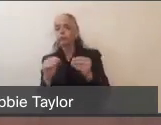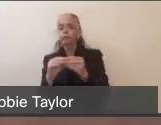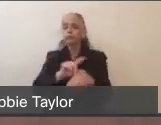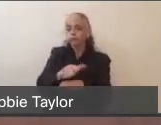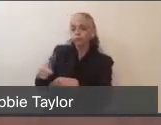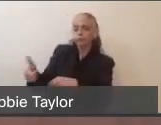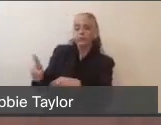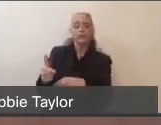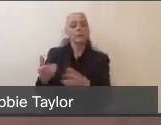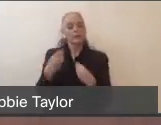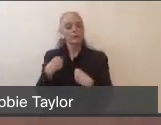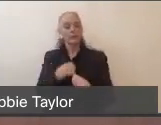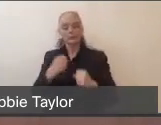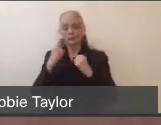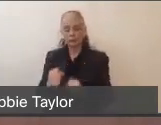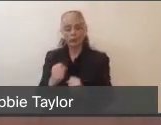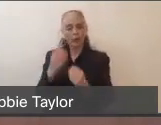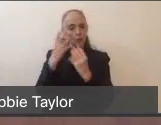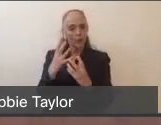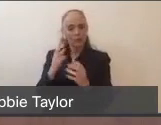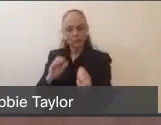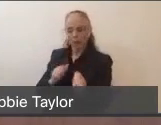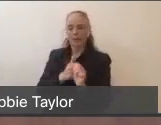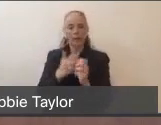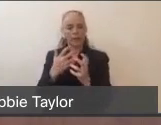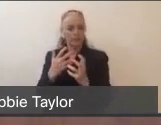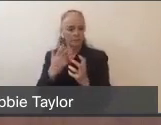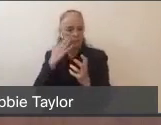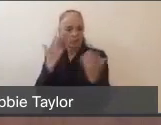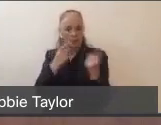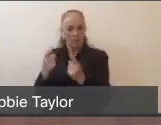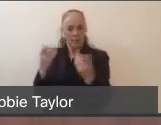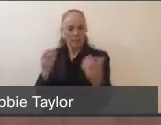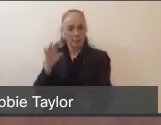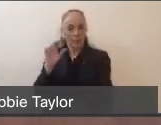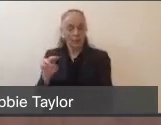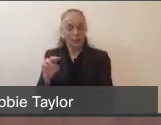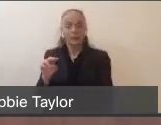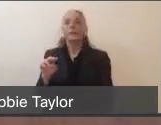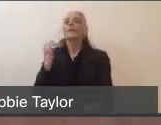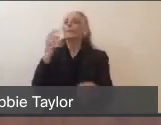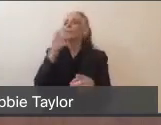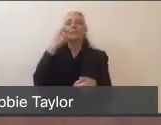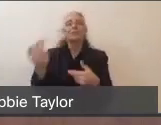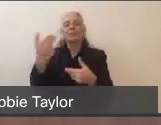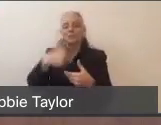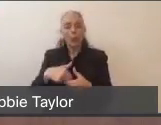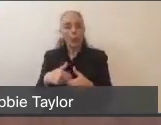informational update on what's going on here in Marin. For those of you that joined us a bit late, this is a Marin County Health and Human Services